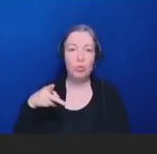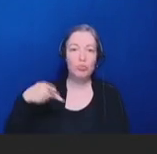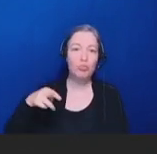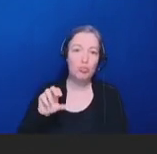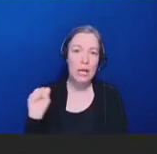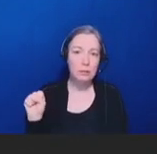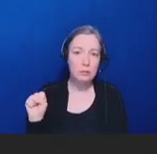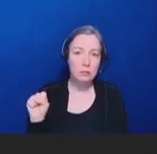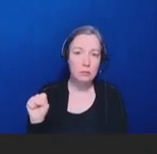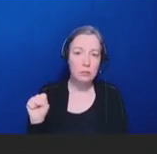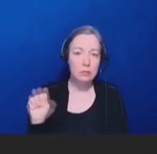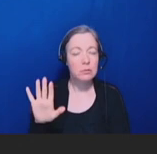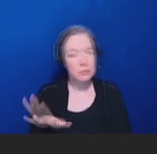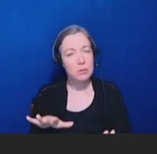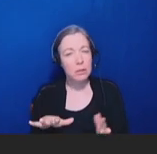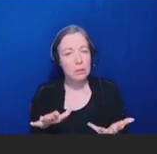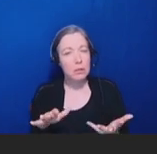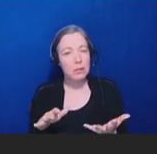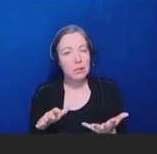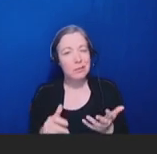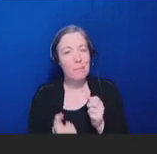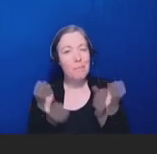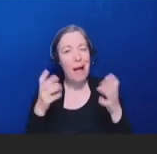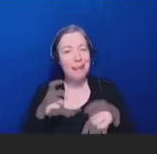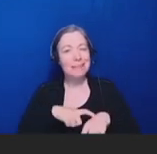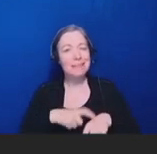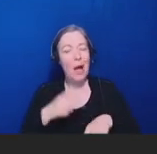designed to draw the readership to the article that may not accurately represent the body